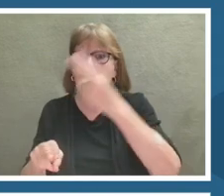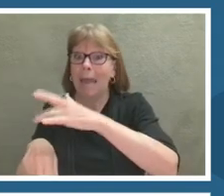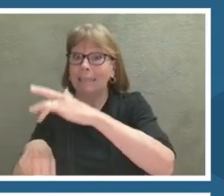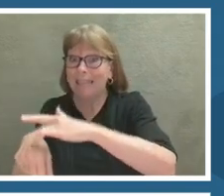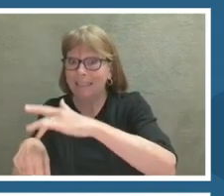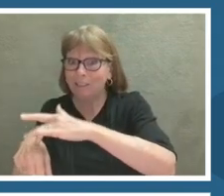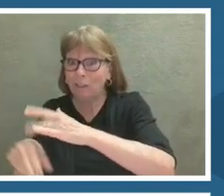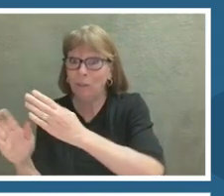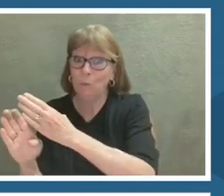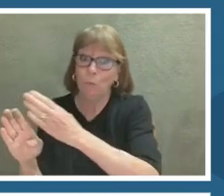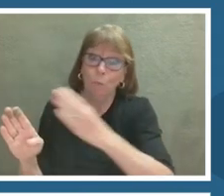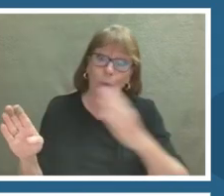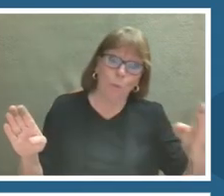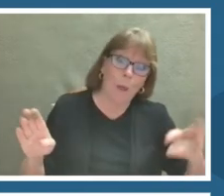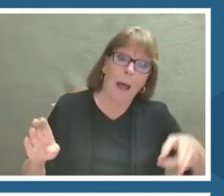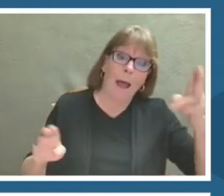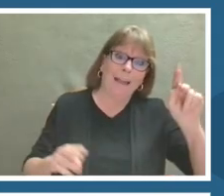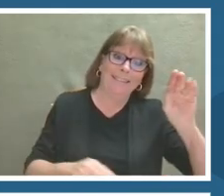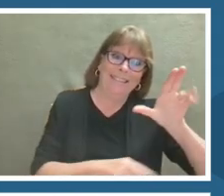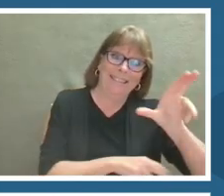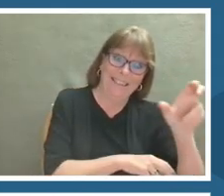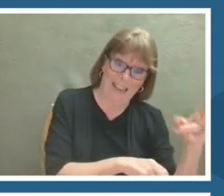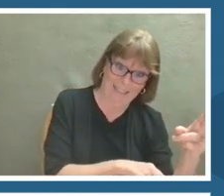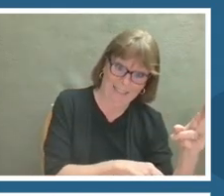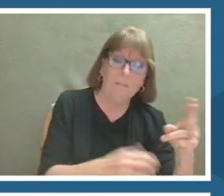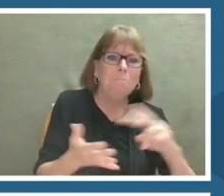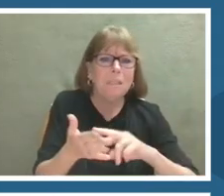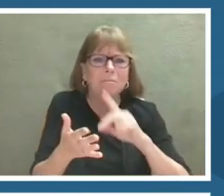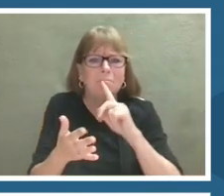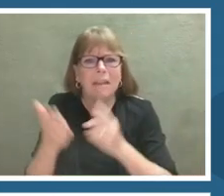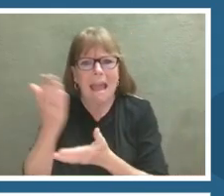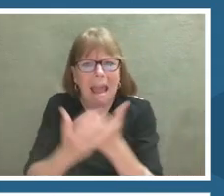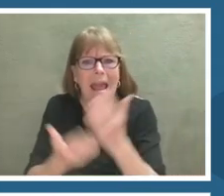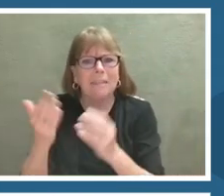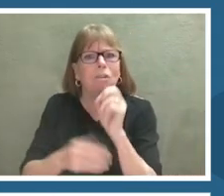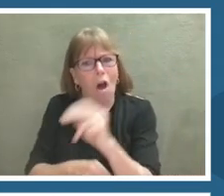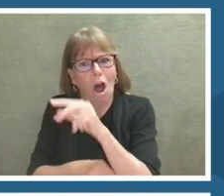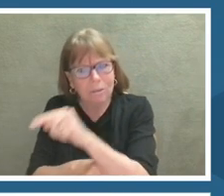educational resources from hands-on classroom activities to online interactive games and